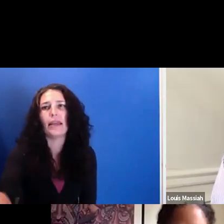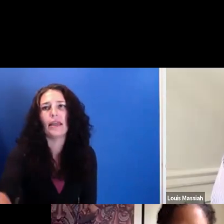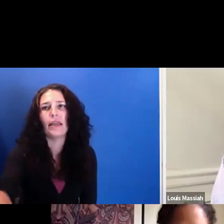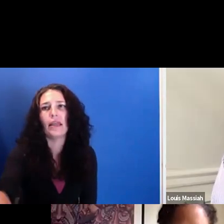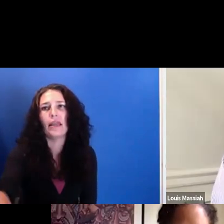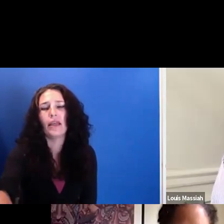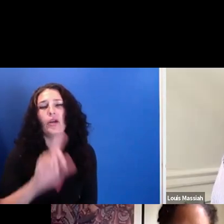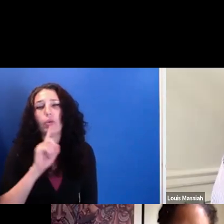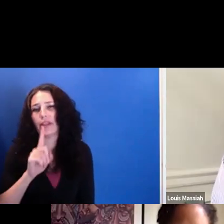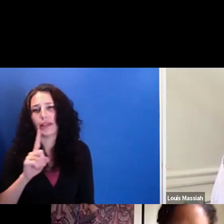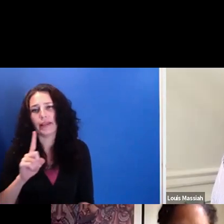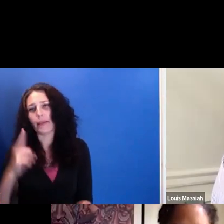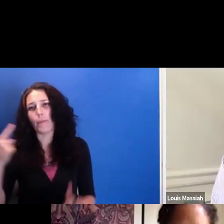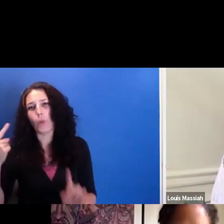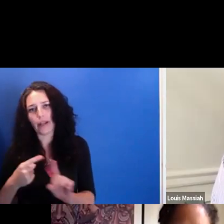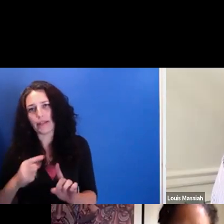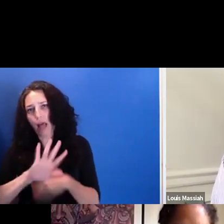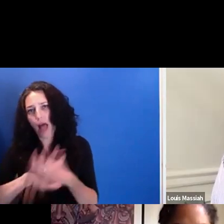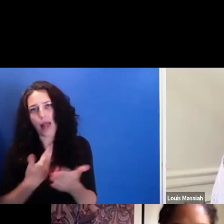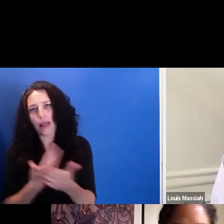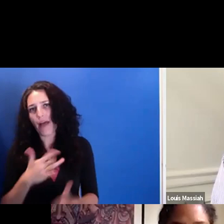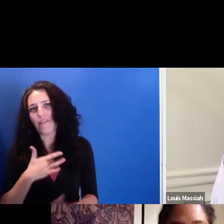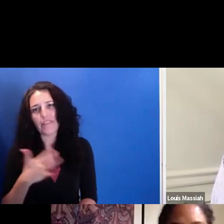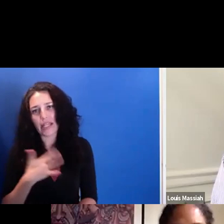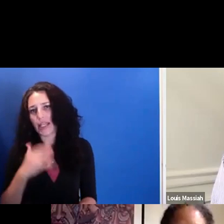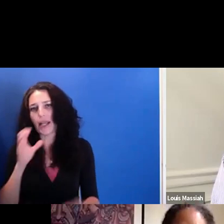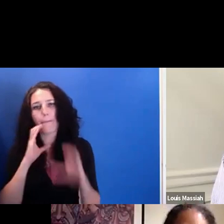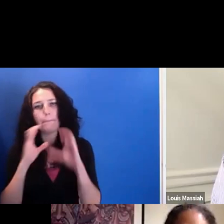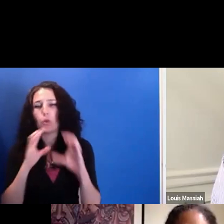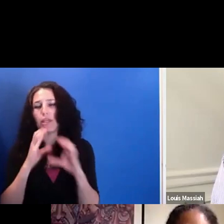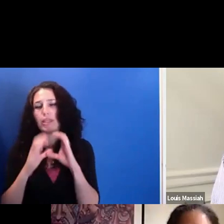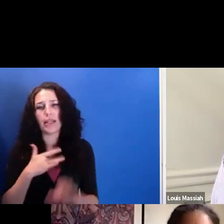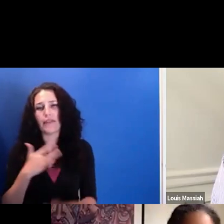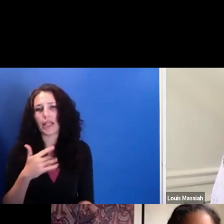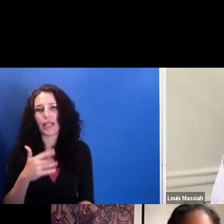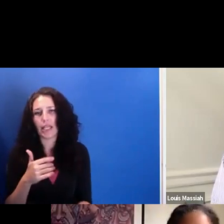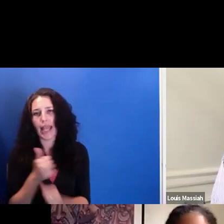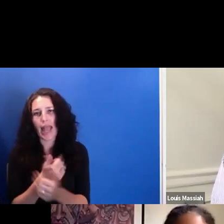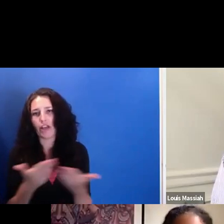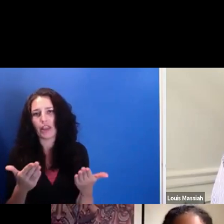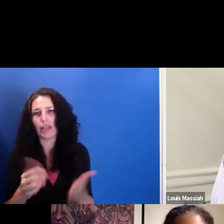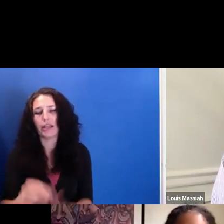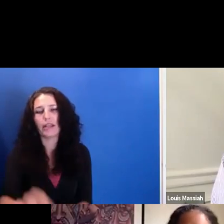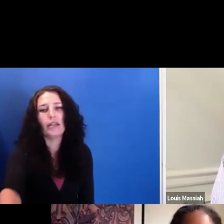At the end of the day, it's about feeling, communicating feeling. I mean, and everything else, but really that connection.